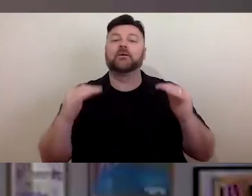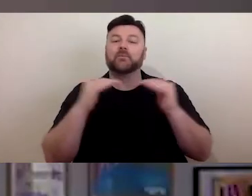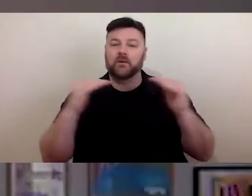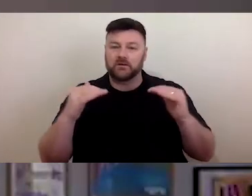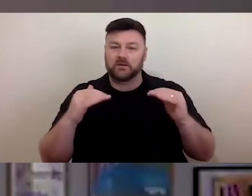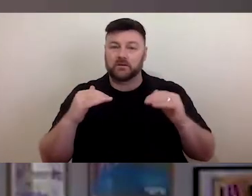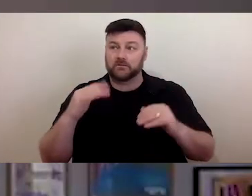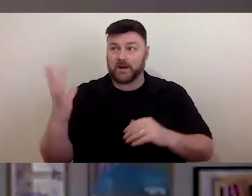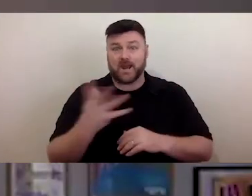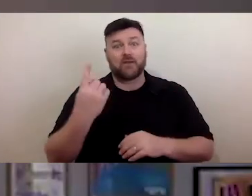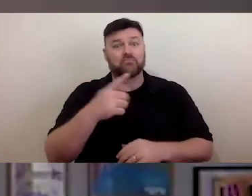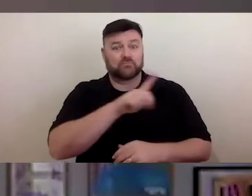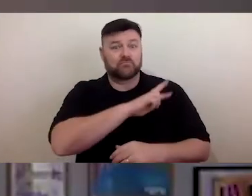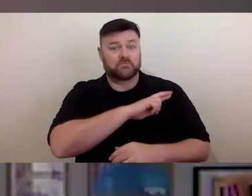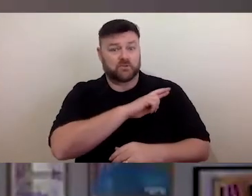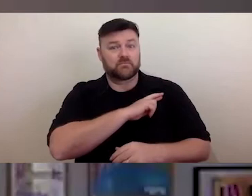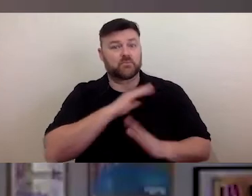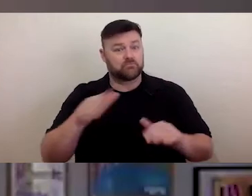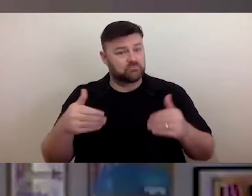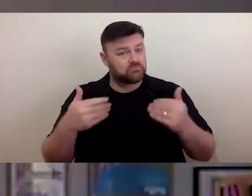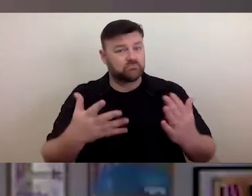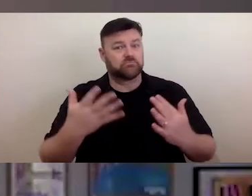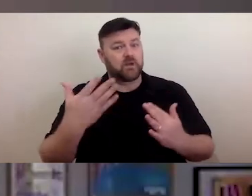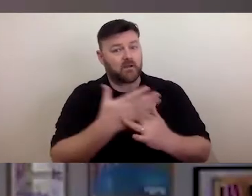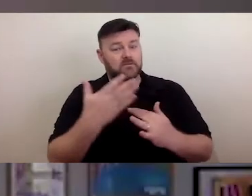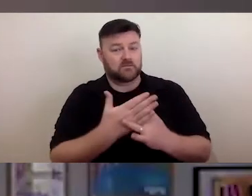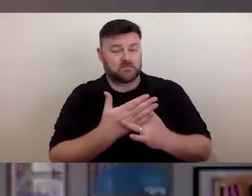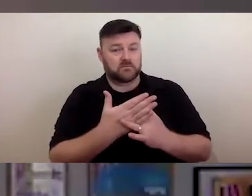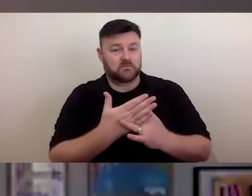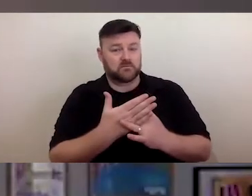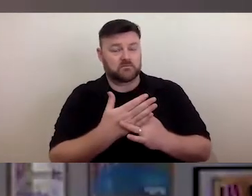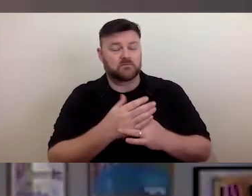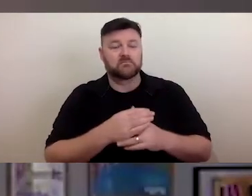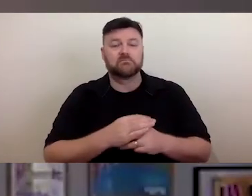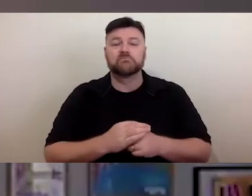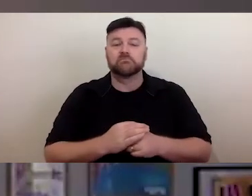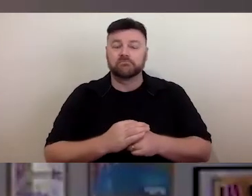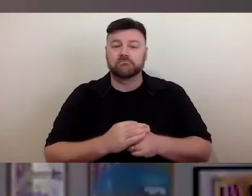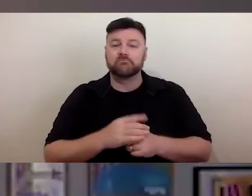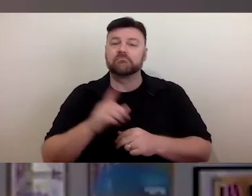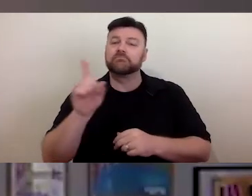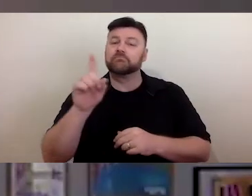obligation and a role to play to support disabled people in this way, and today, Martin and Jody will explore what inclusion should look